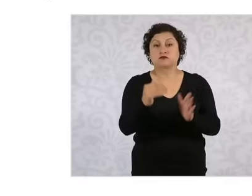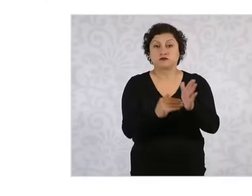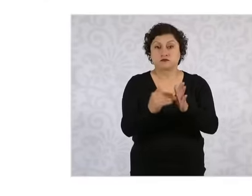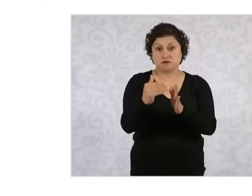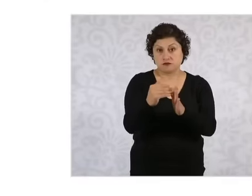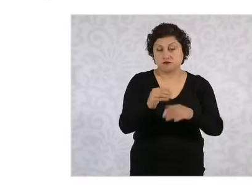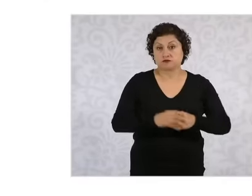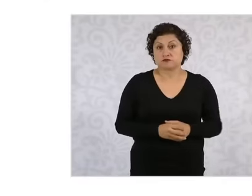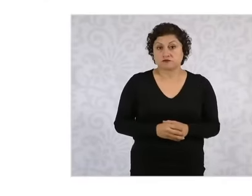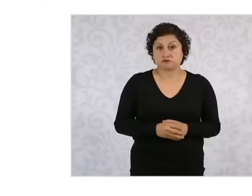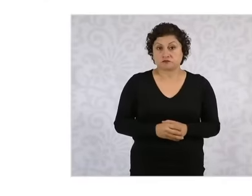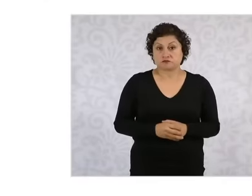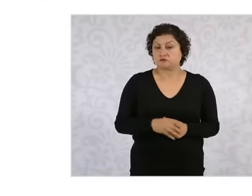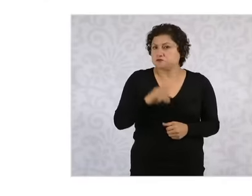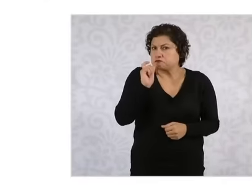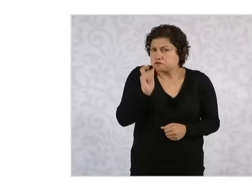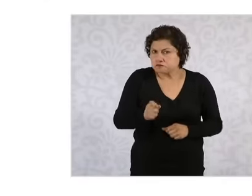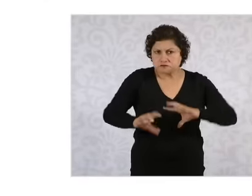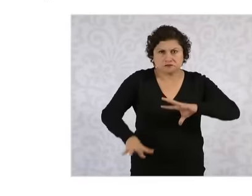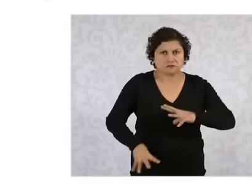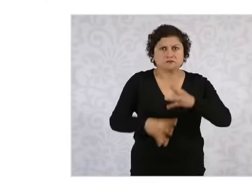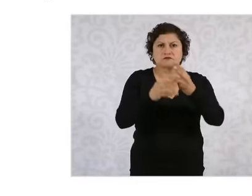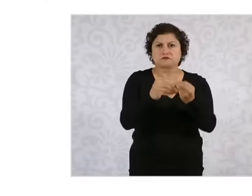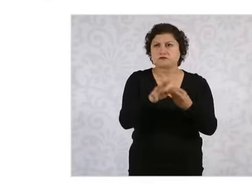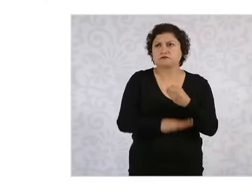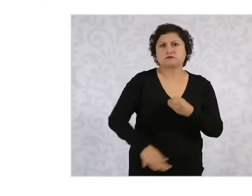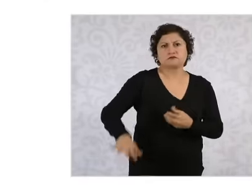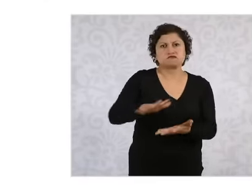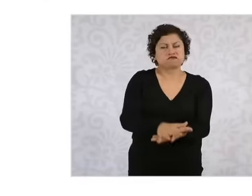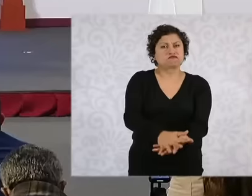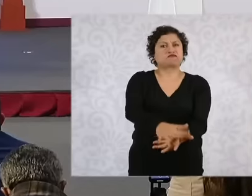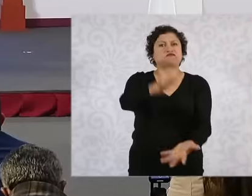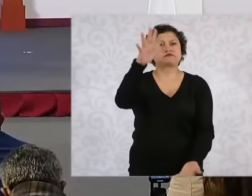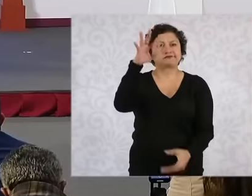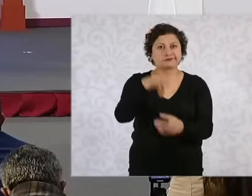ever had in history now deputies,